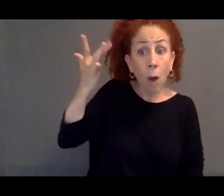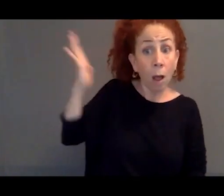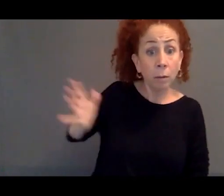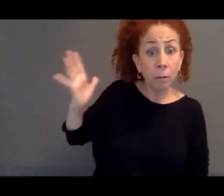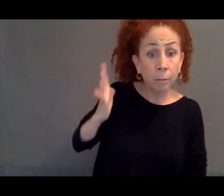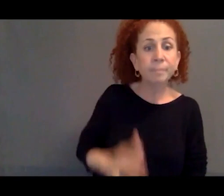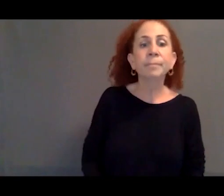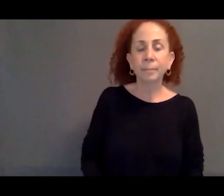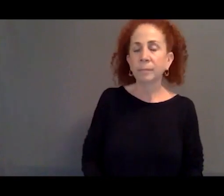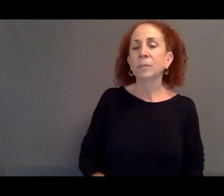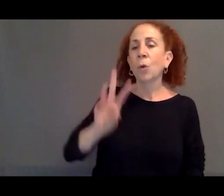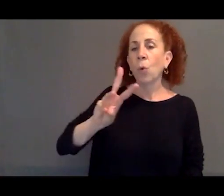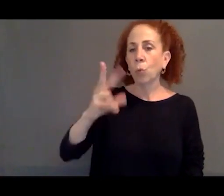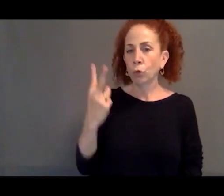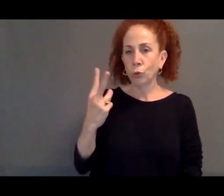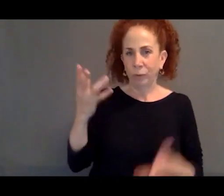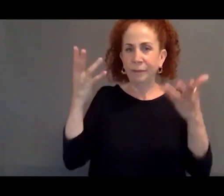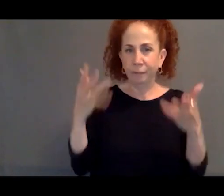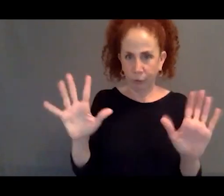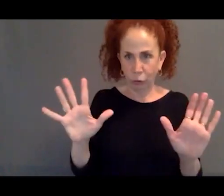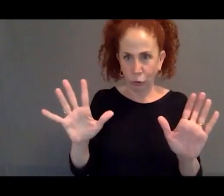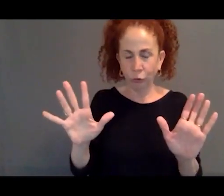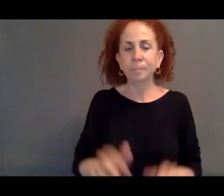of the Second World War, and in particular,